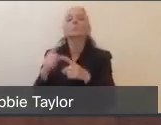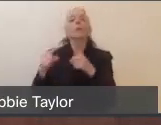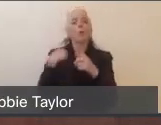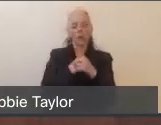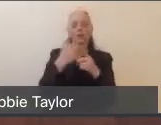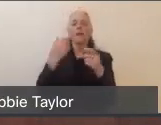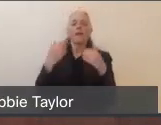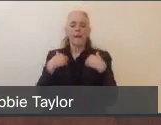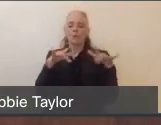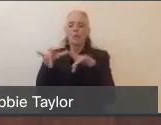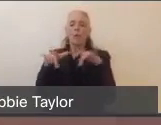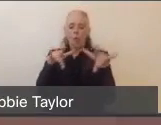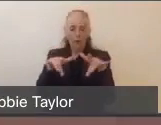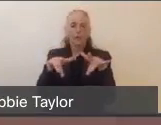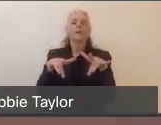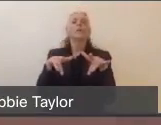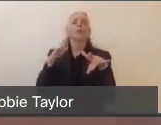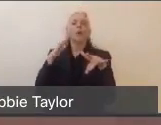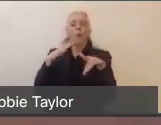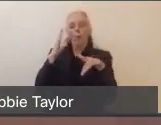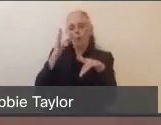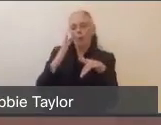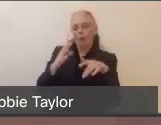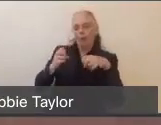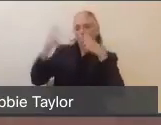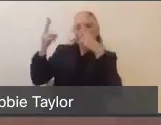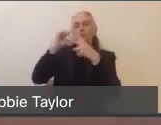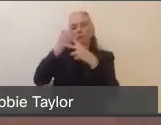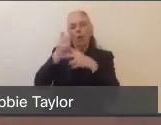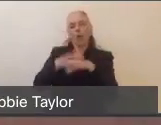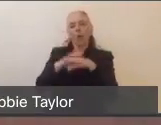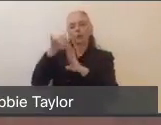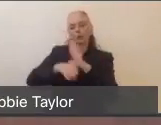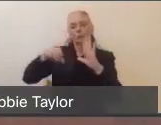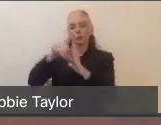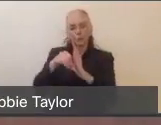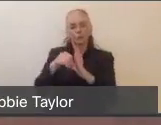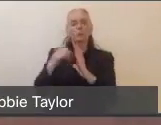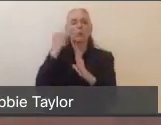to our YouTube channel tomorrow. So if you want to be able to look back and watch it first thing tomorrow morning,